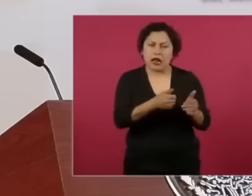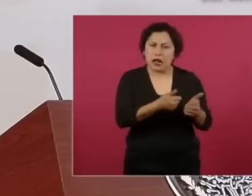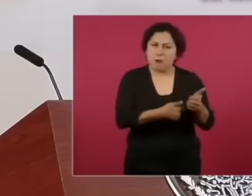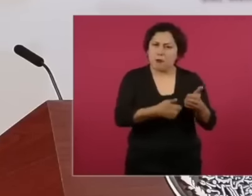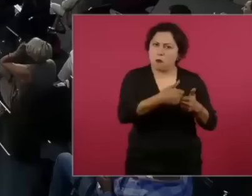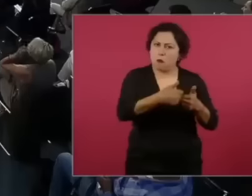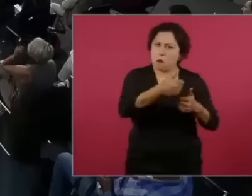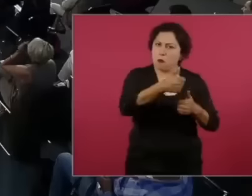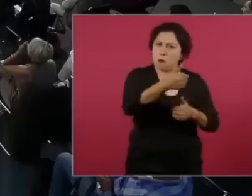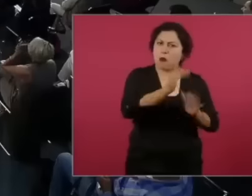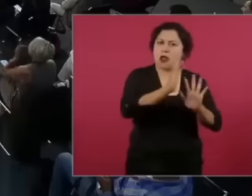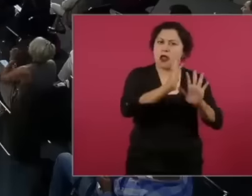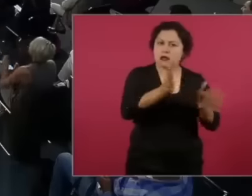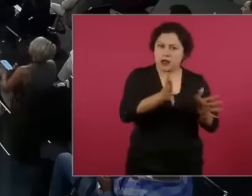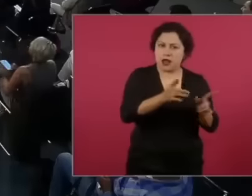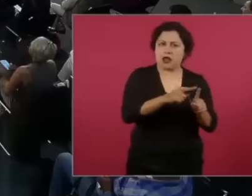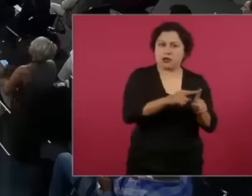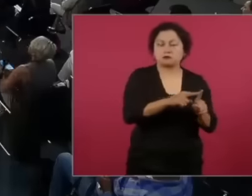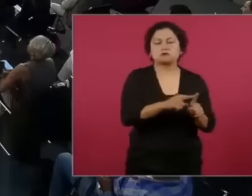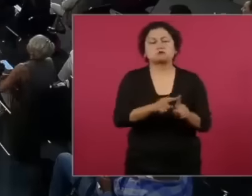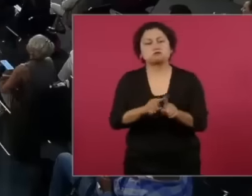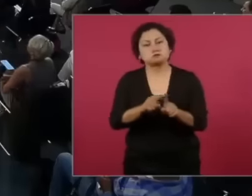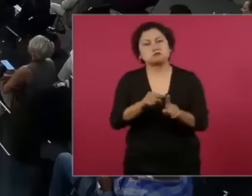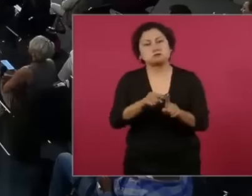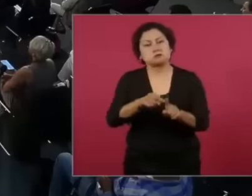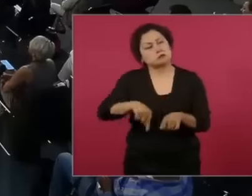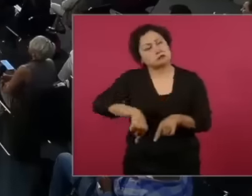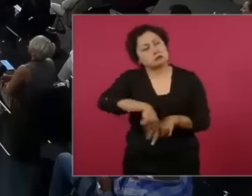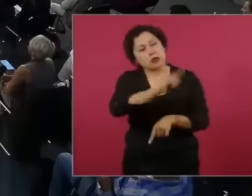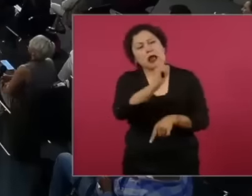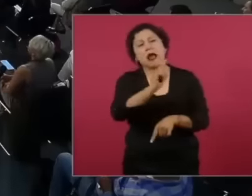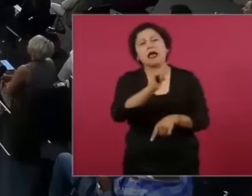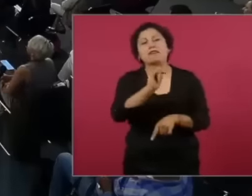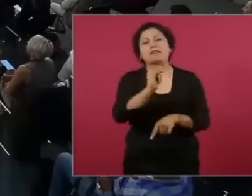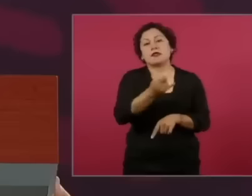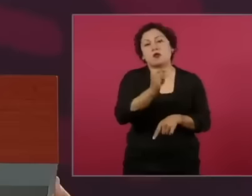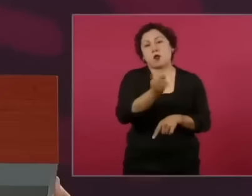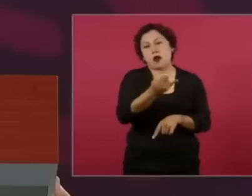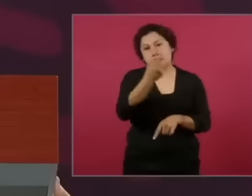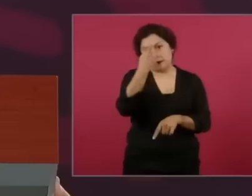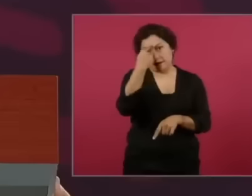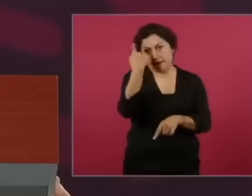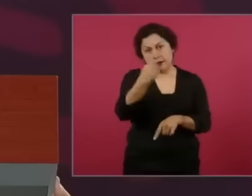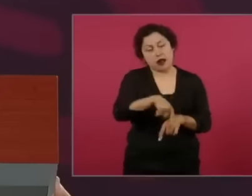he goes to Tijuana to rescue the second shooter who was let